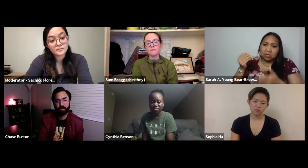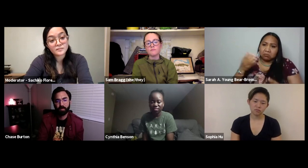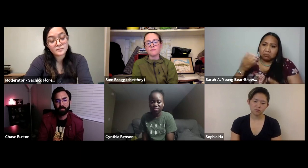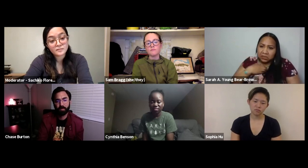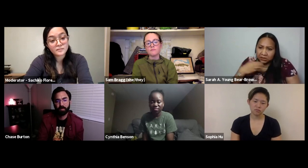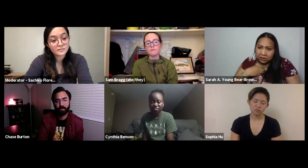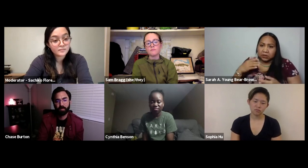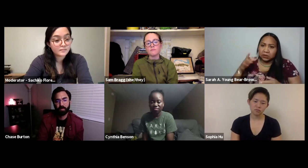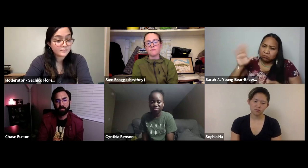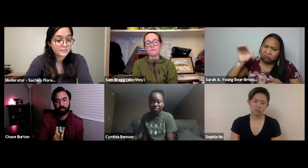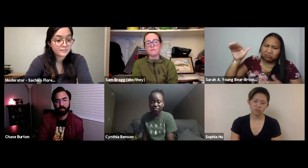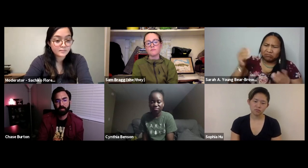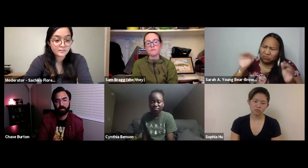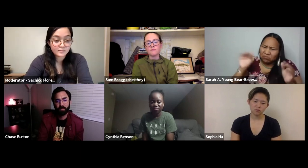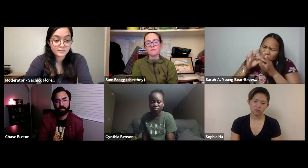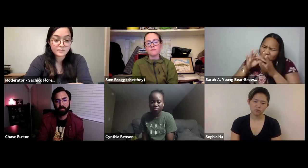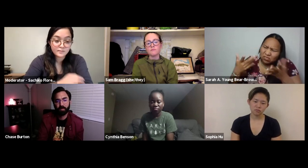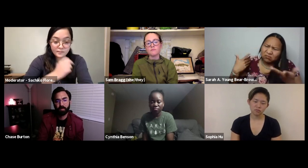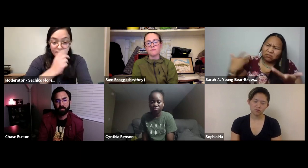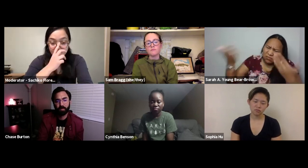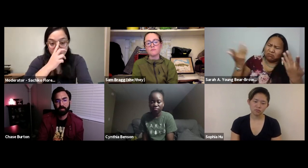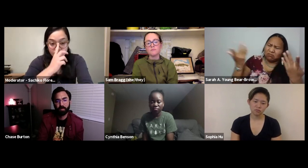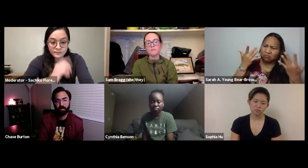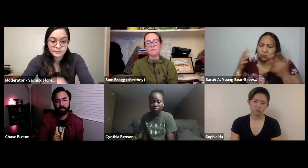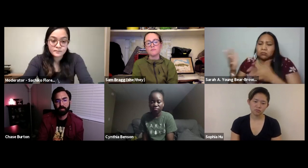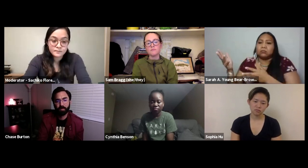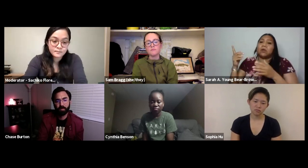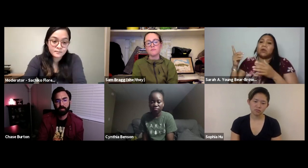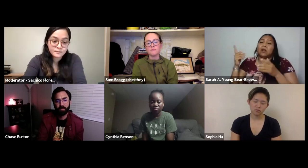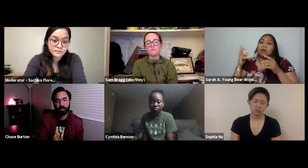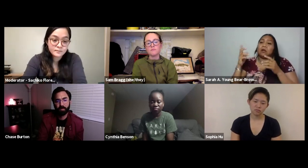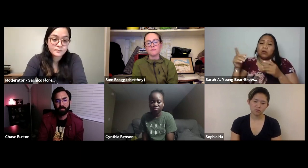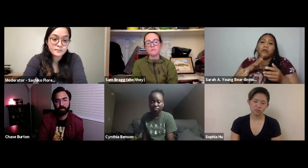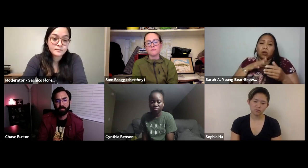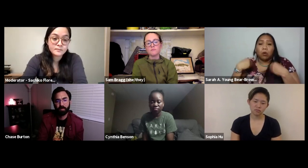press briefings, there were no ASL interpreters or live captions